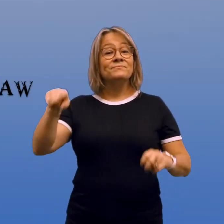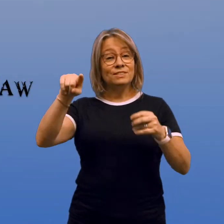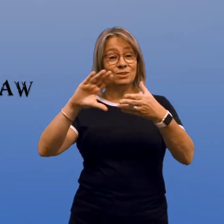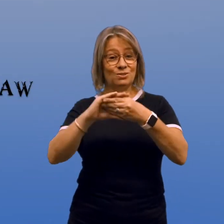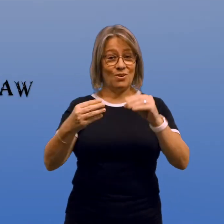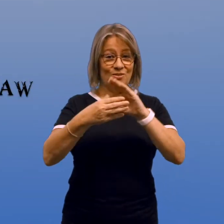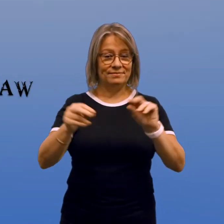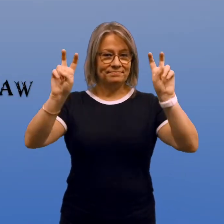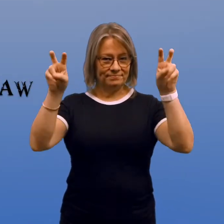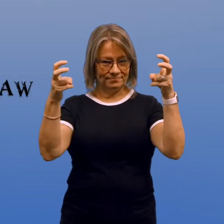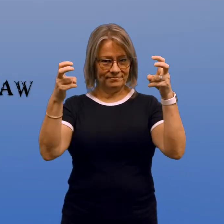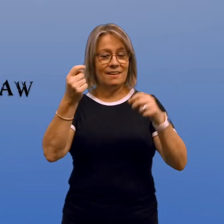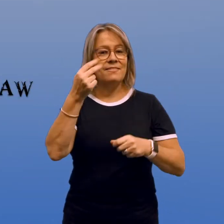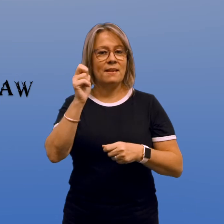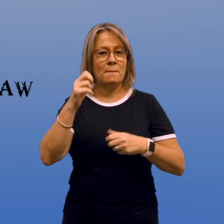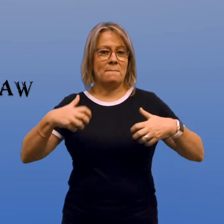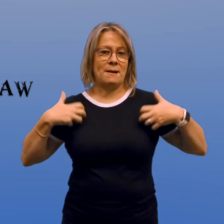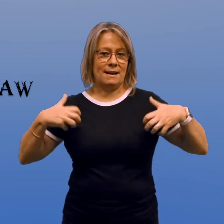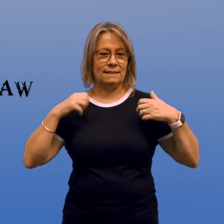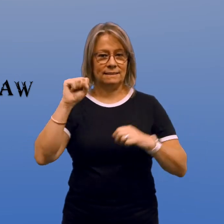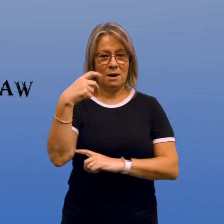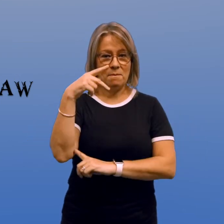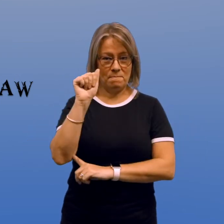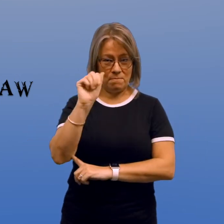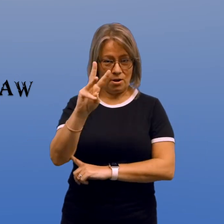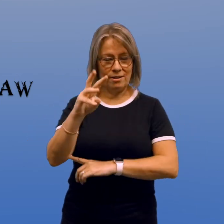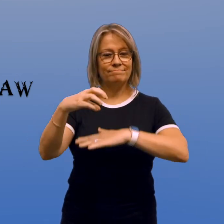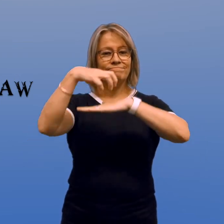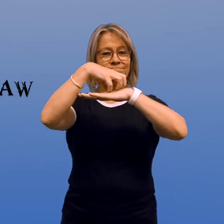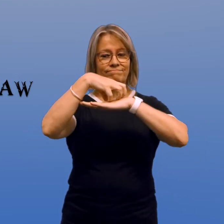The story, "The Monkey's Paw" is also about making wishes,